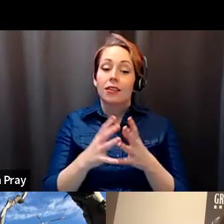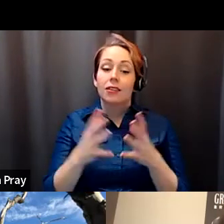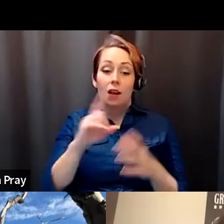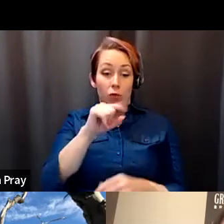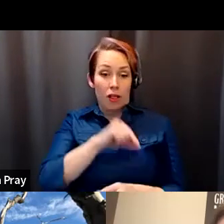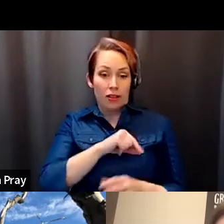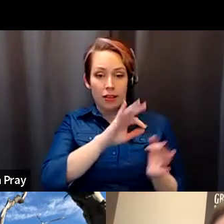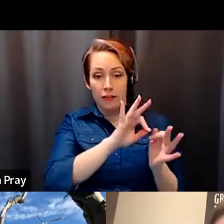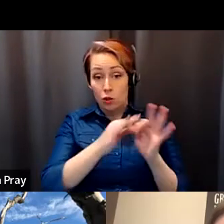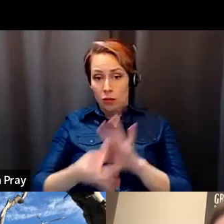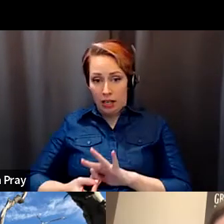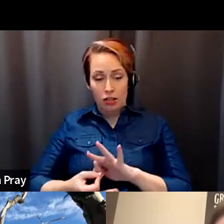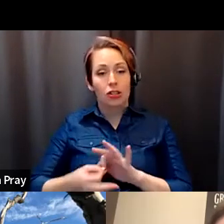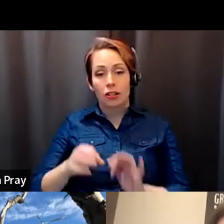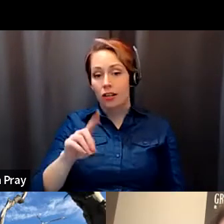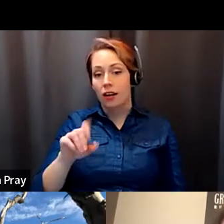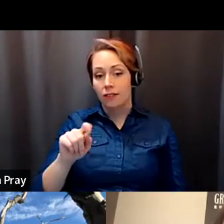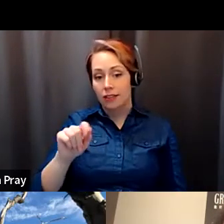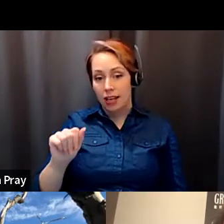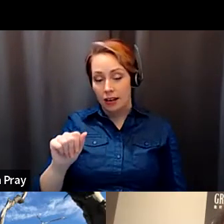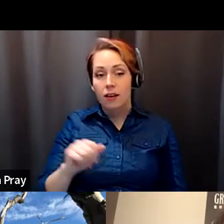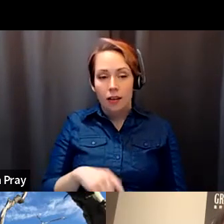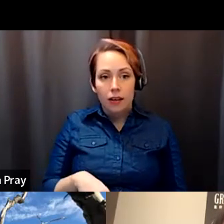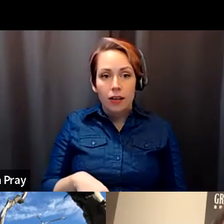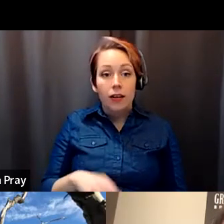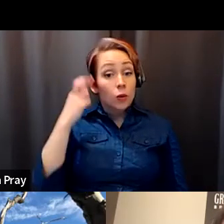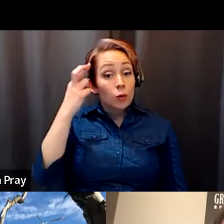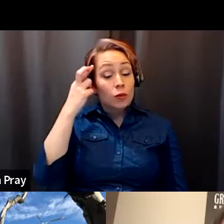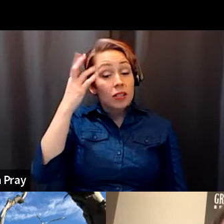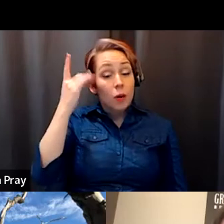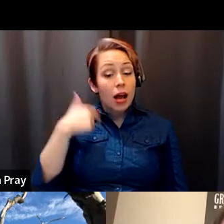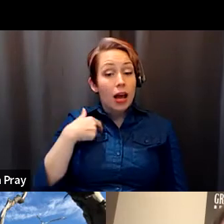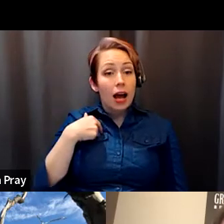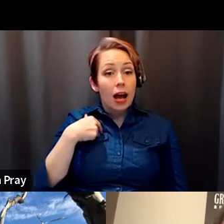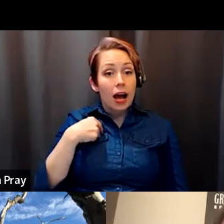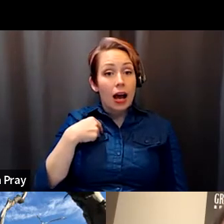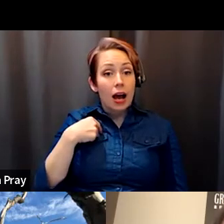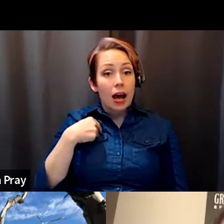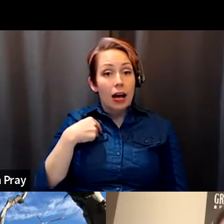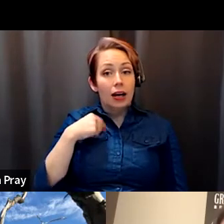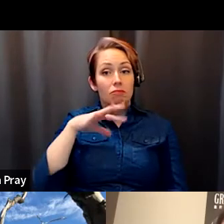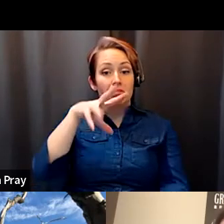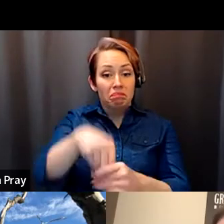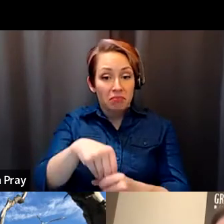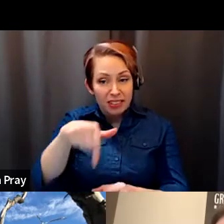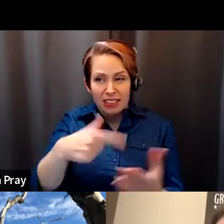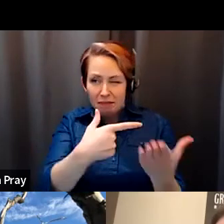Salvador Santino Regilme: The data, I think, quality and this is the reason why I intervene in this debate amongst foreign aid scholarships, because what I realized.